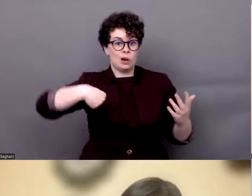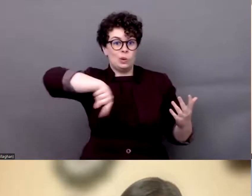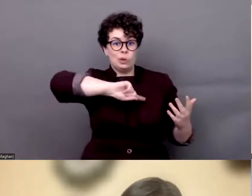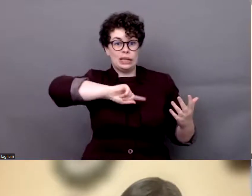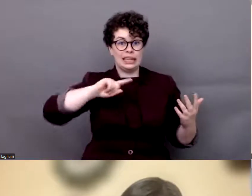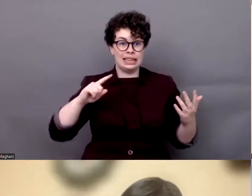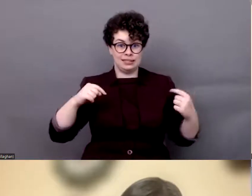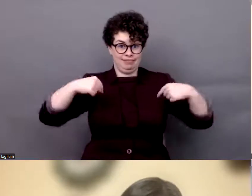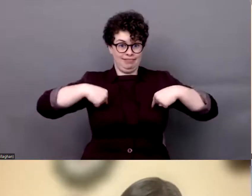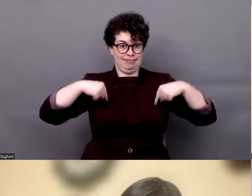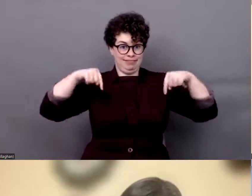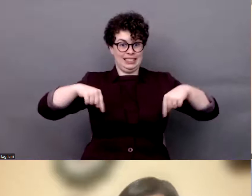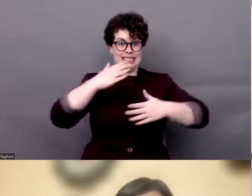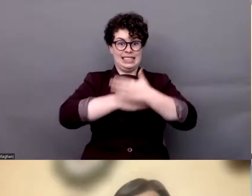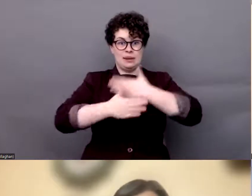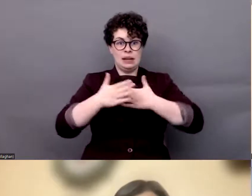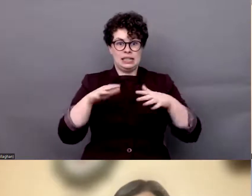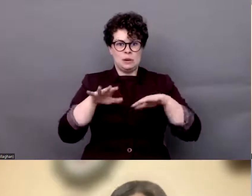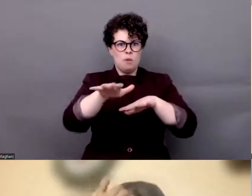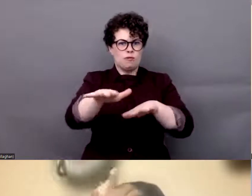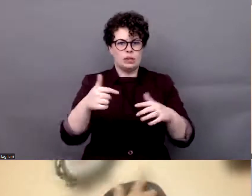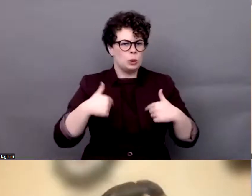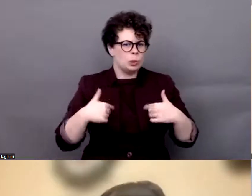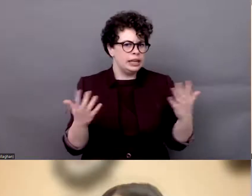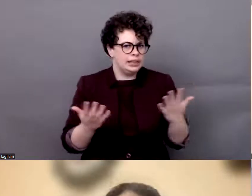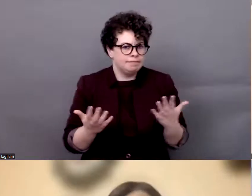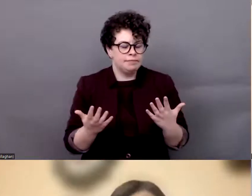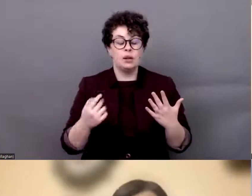doing in order to change this? We are proposing